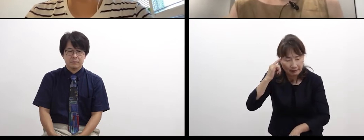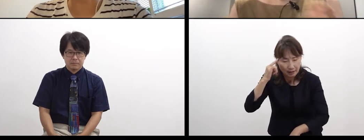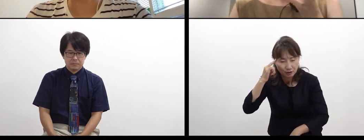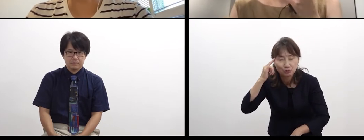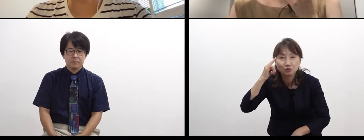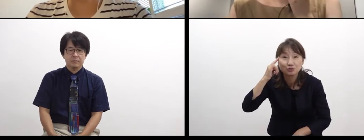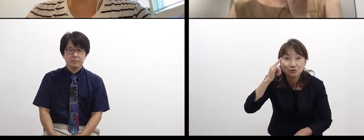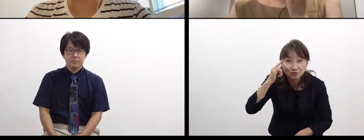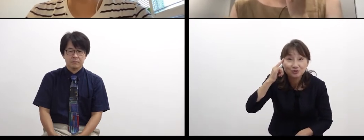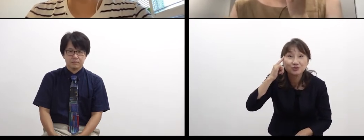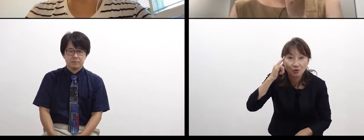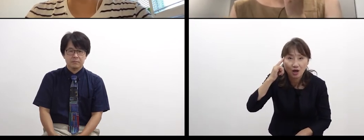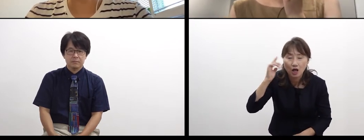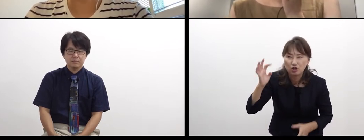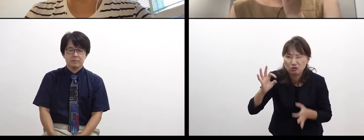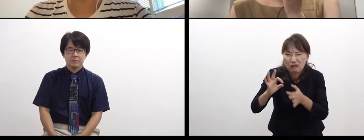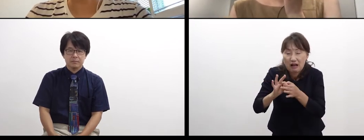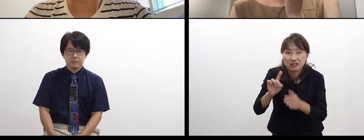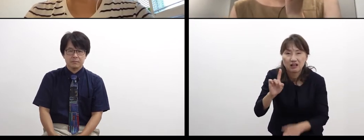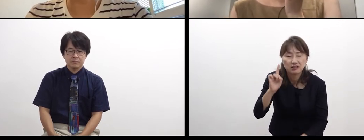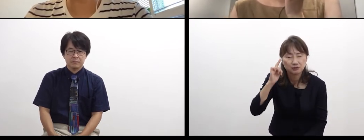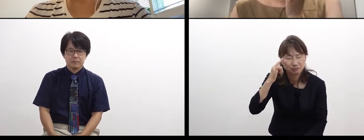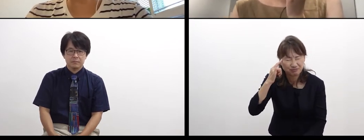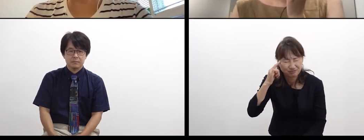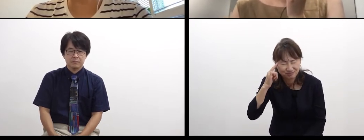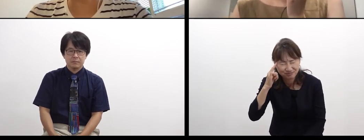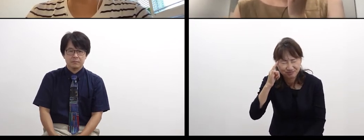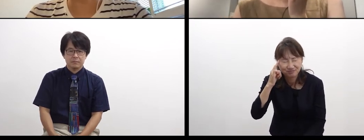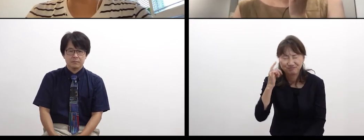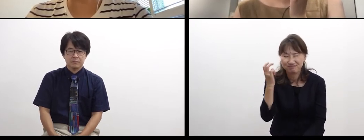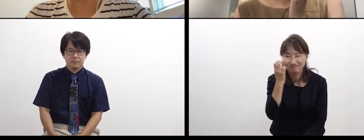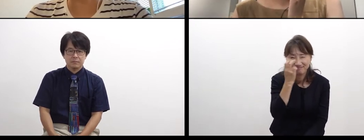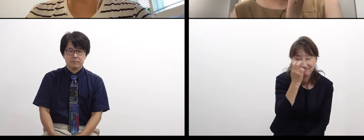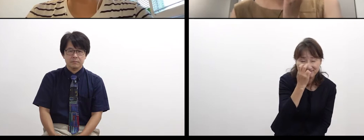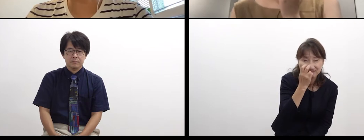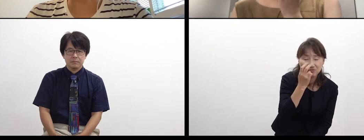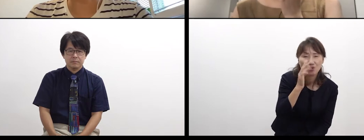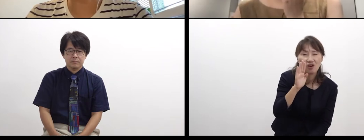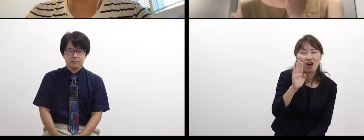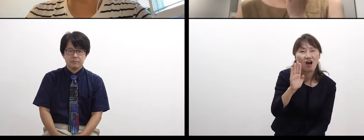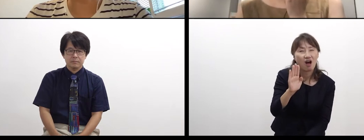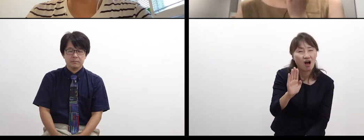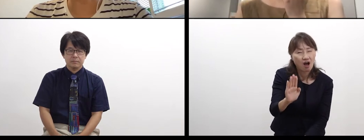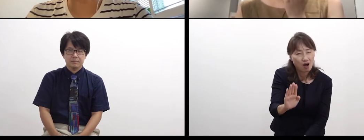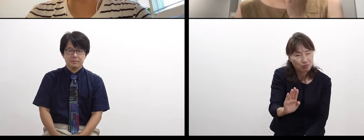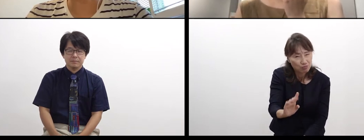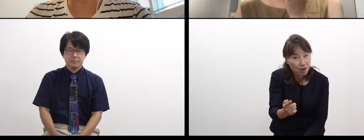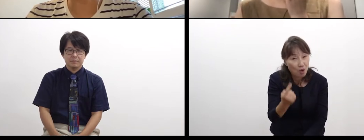the same experience with them. I don’t know. Though I don’t think